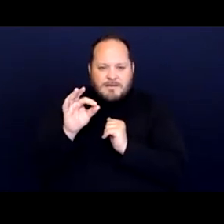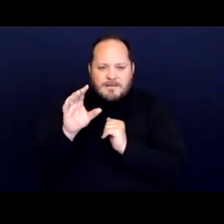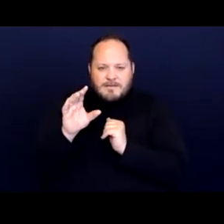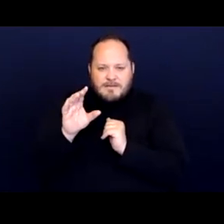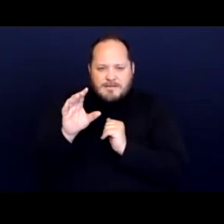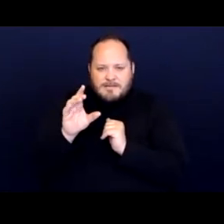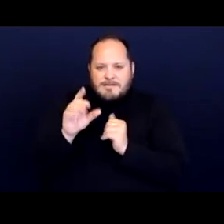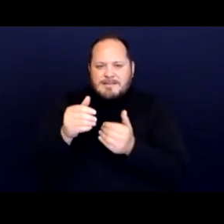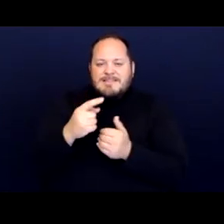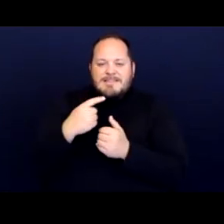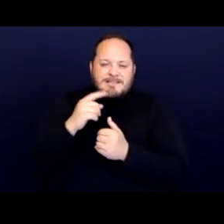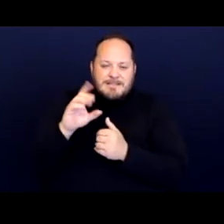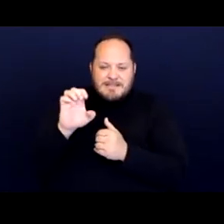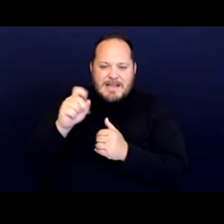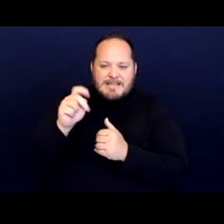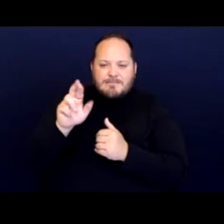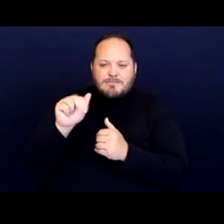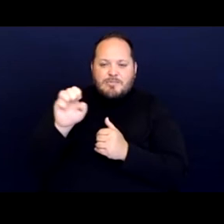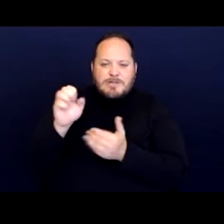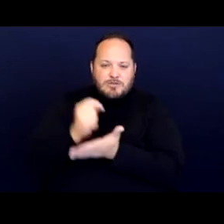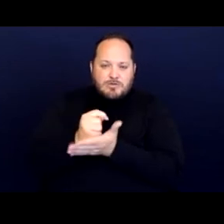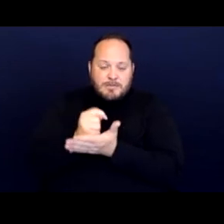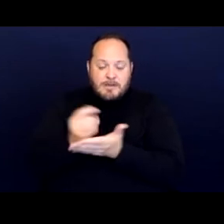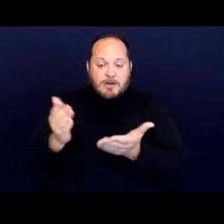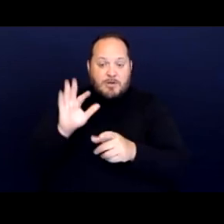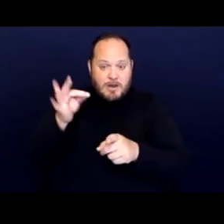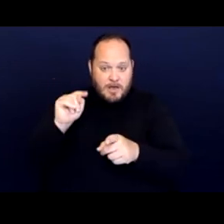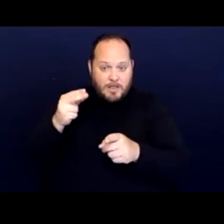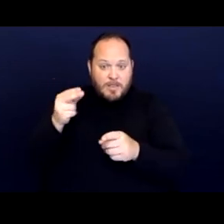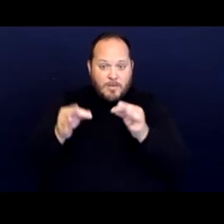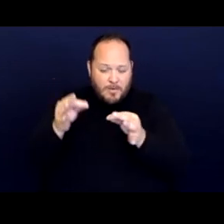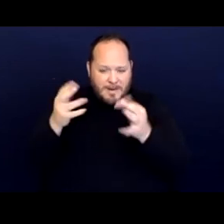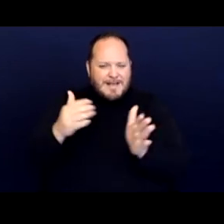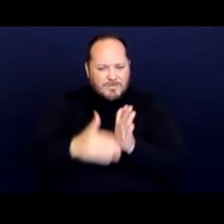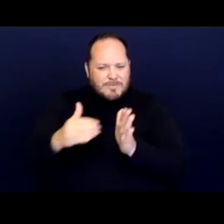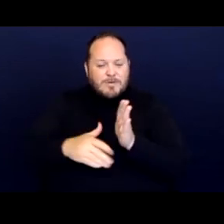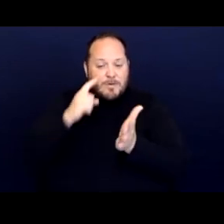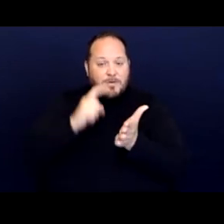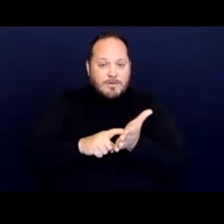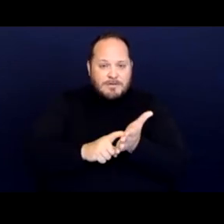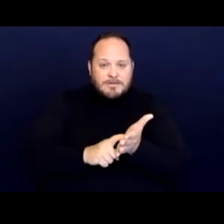that the ninth has repeatedly recognized that facially neutral policies